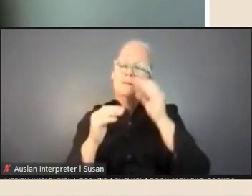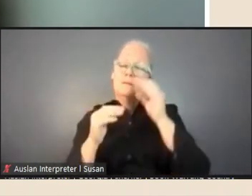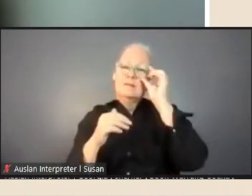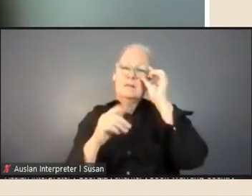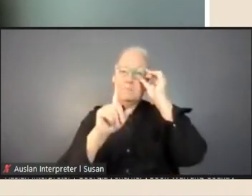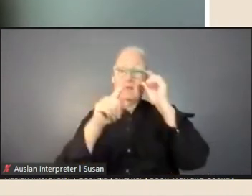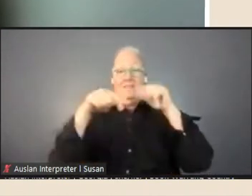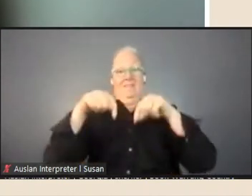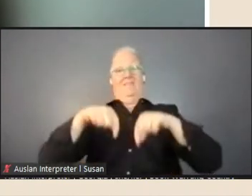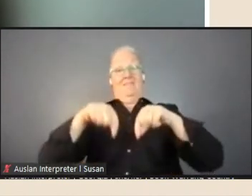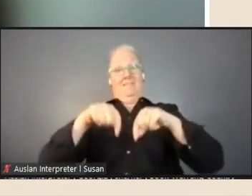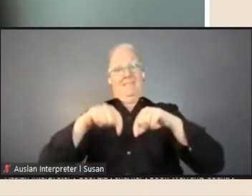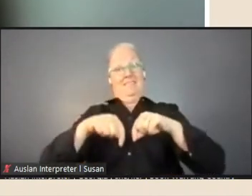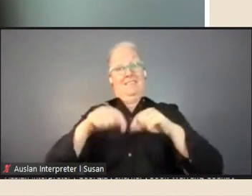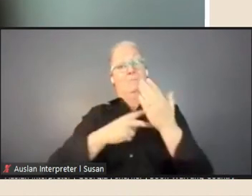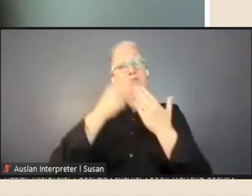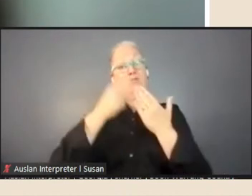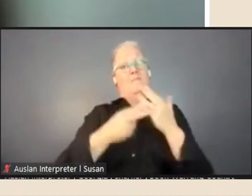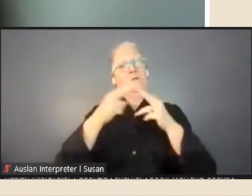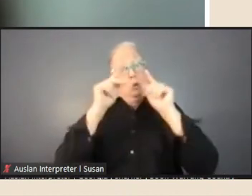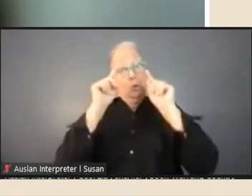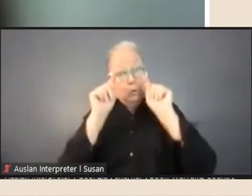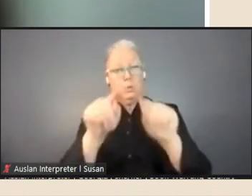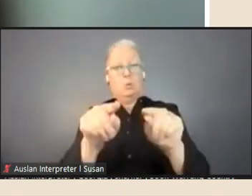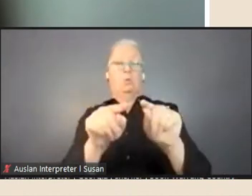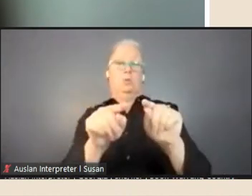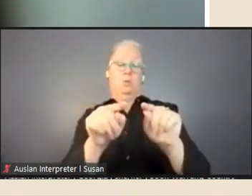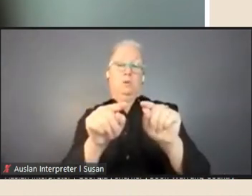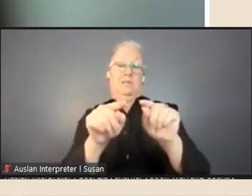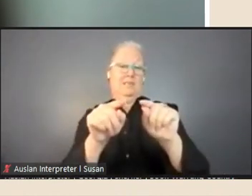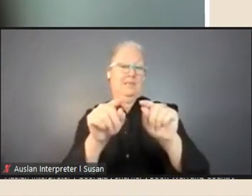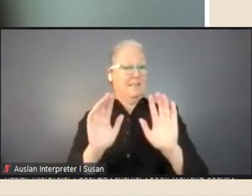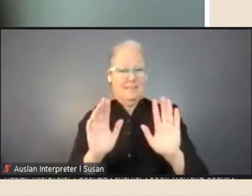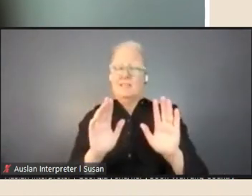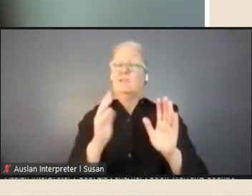is for you and if i can if i can say anything or emphasise anything with those regional